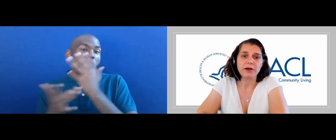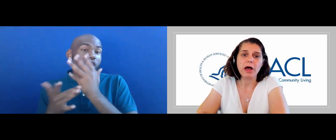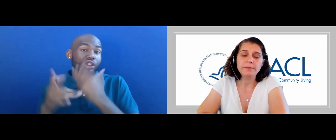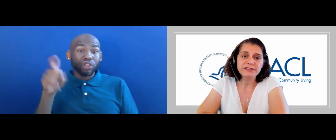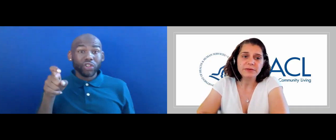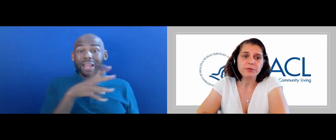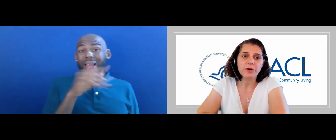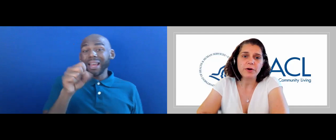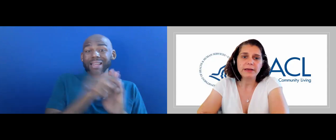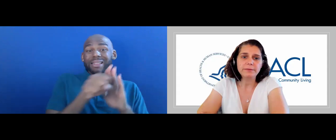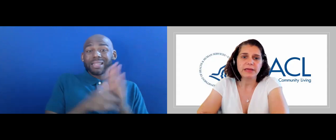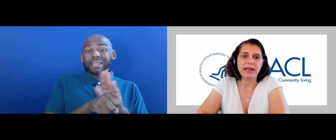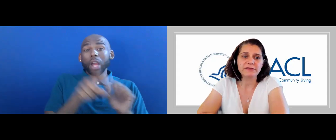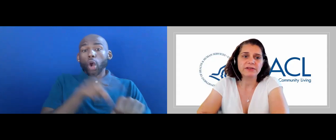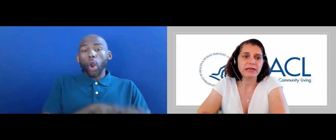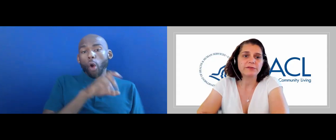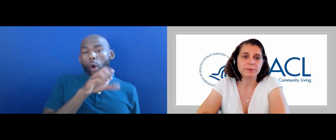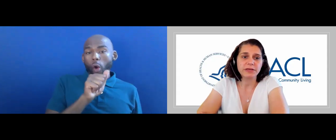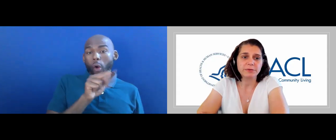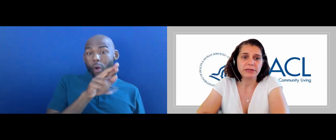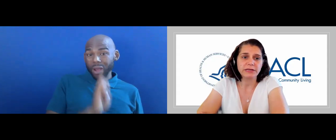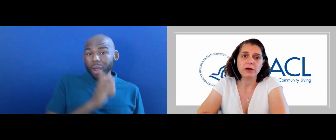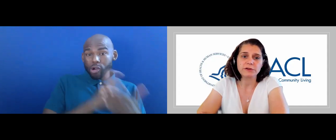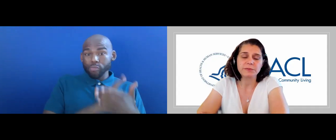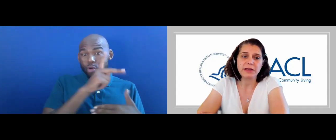OMBUDSMAN PROGRAM THAT ADVOCATE FOR PEOPLE IN LONG-TERM CARE